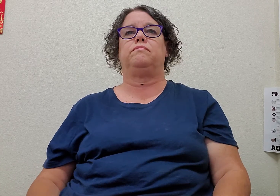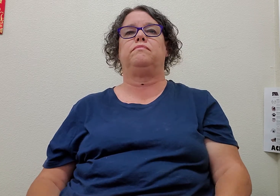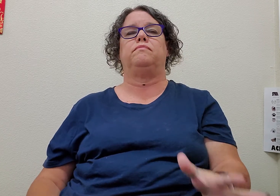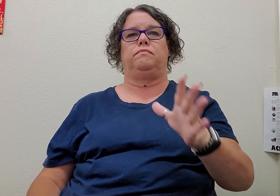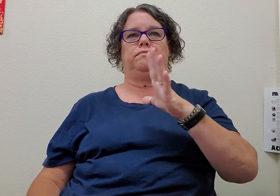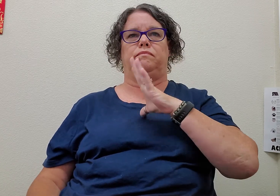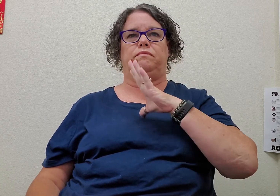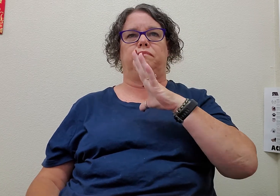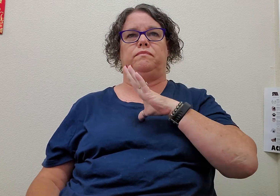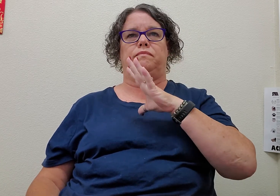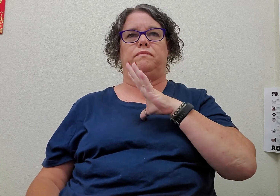fine